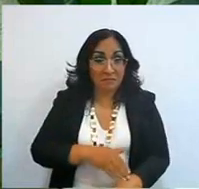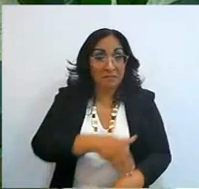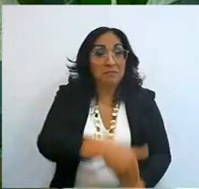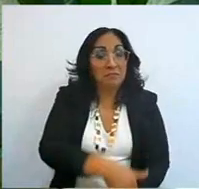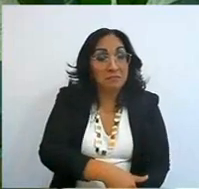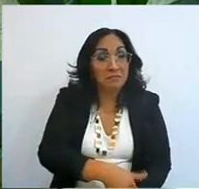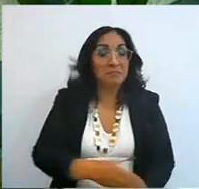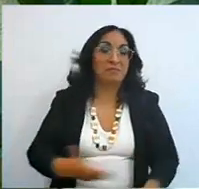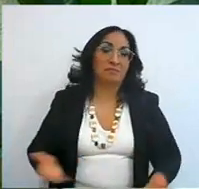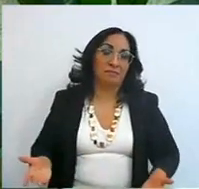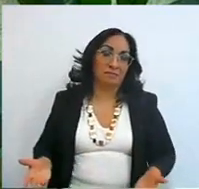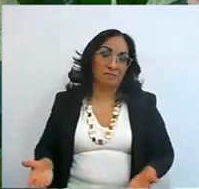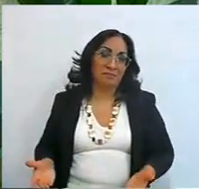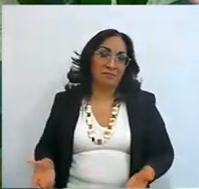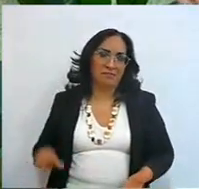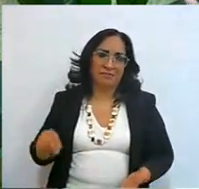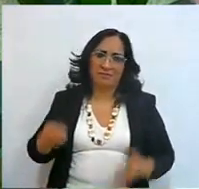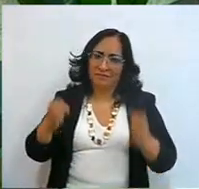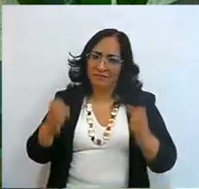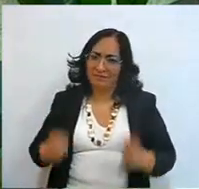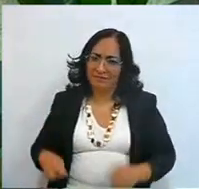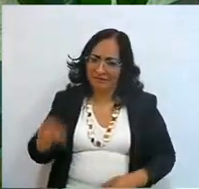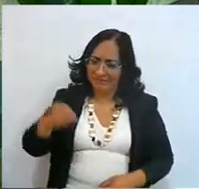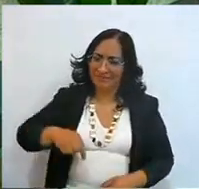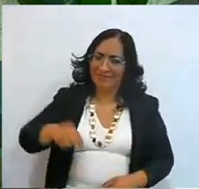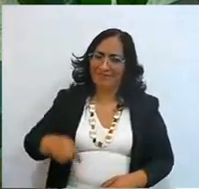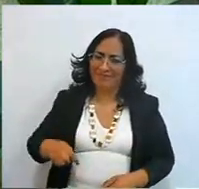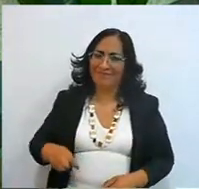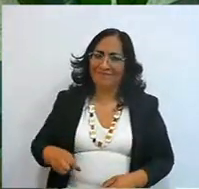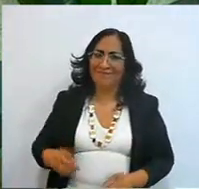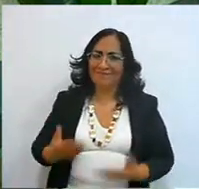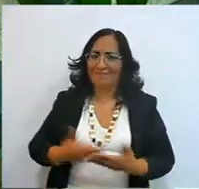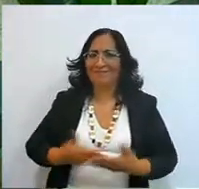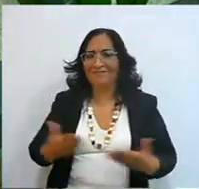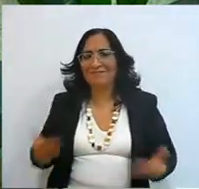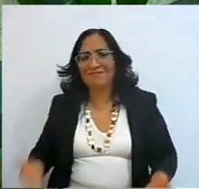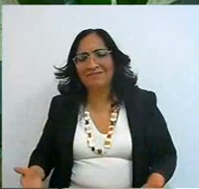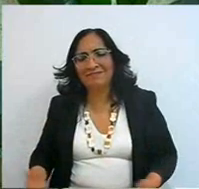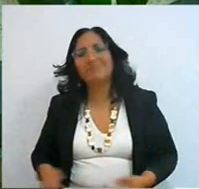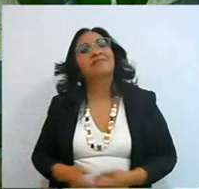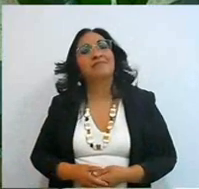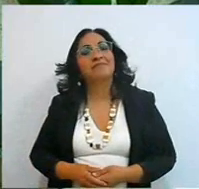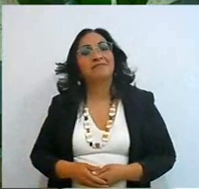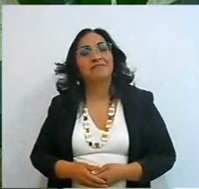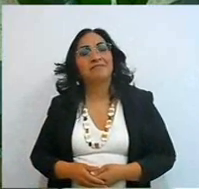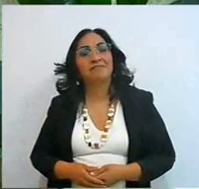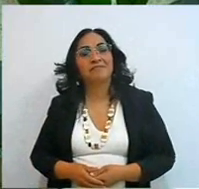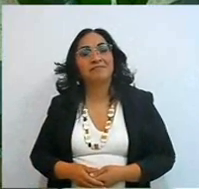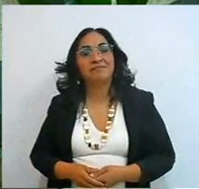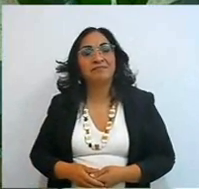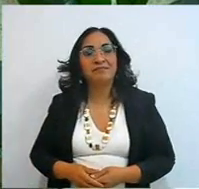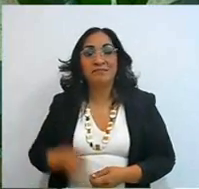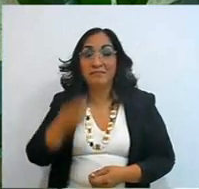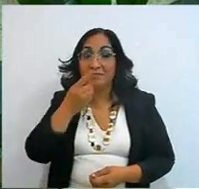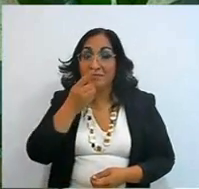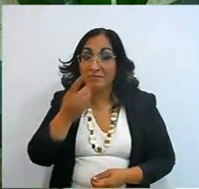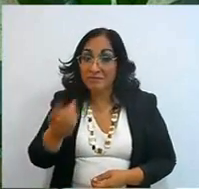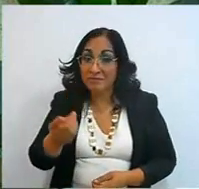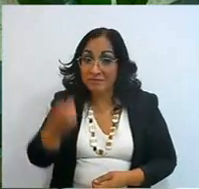perhaps I would not be here in this world, let's go to Proverbs, look at the lament that God warns us,